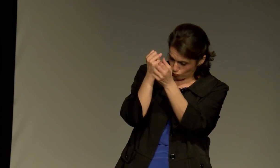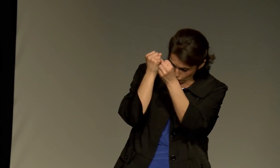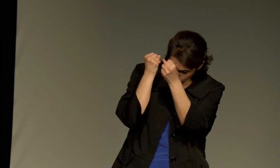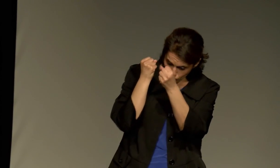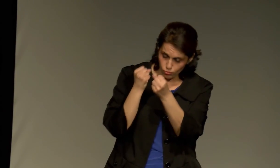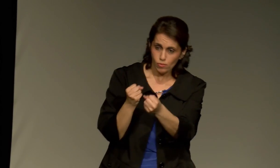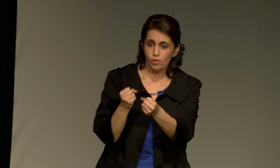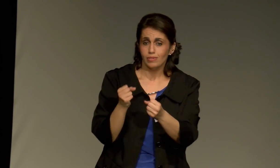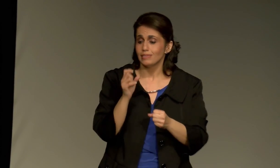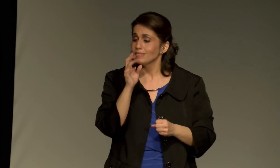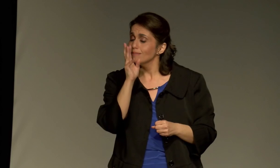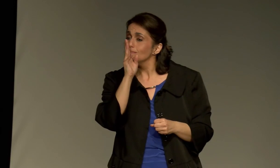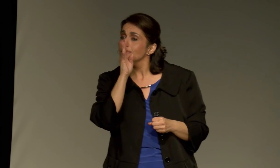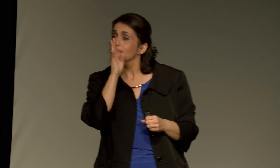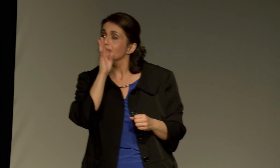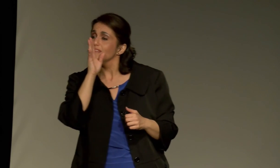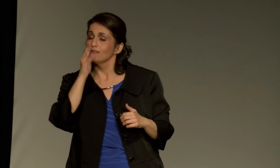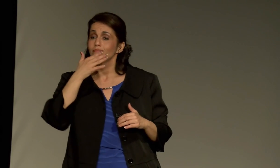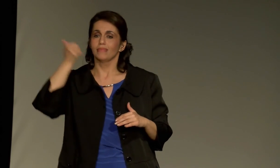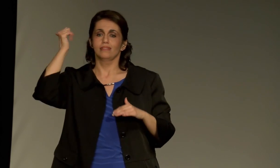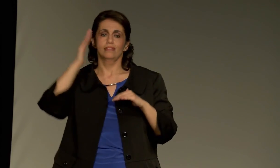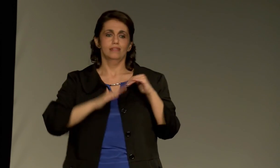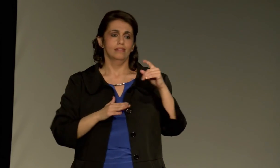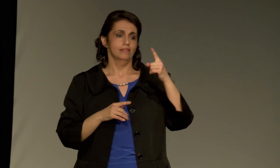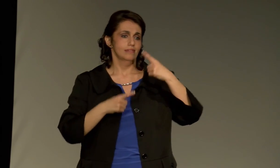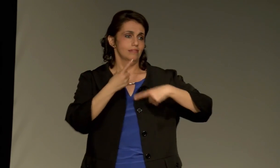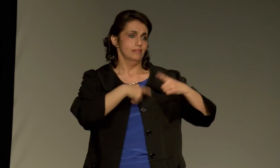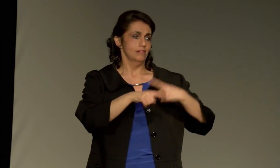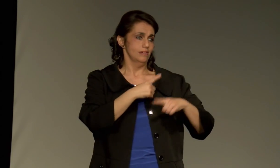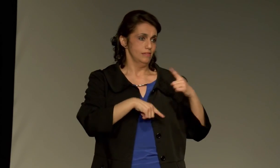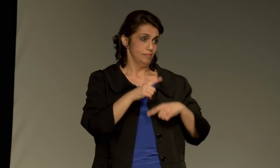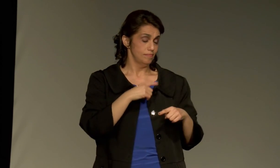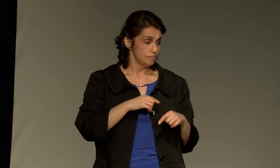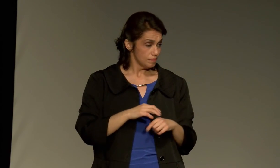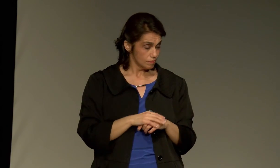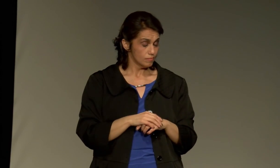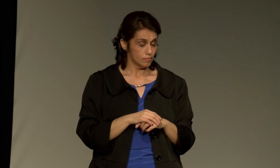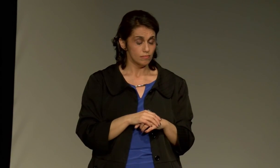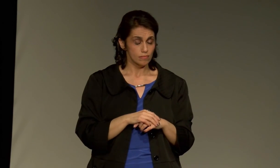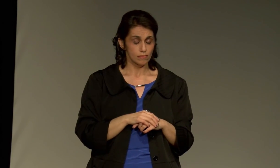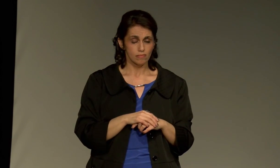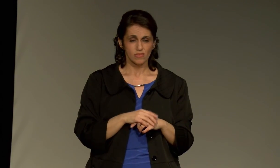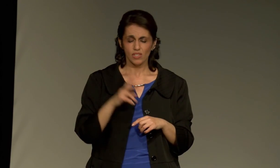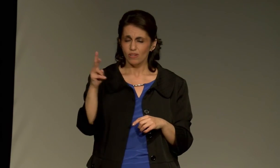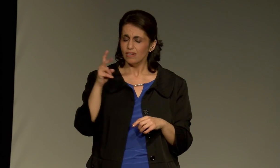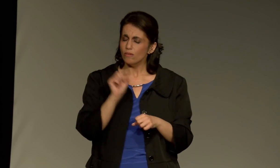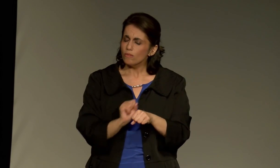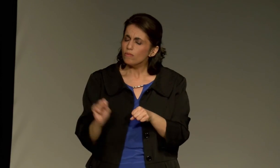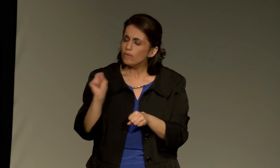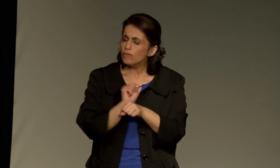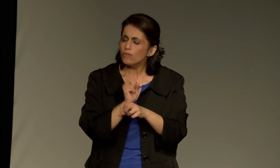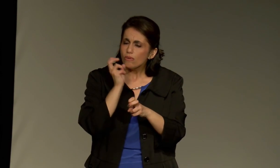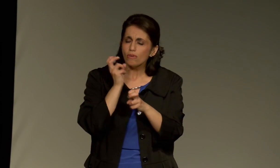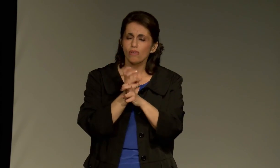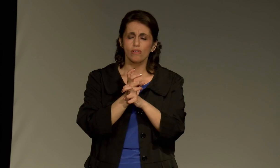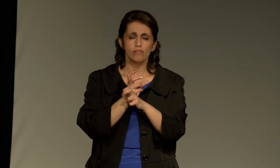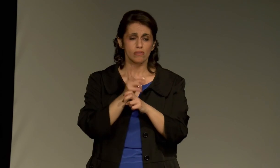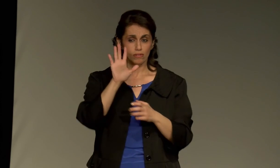Alexander Graham Bell believed that speech was superior to sign language.